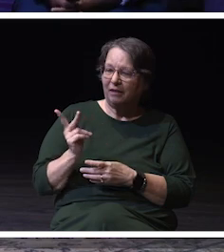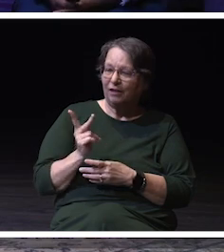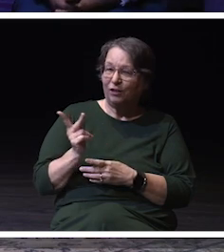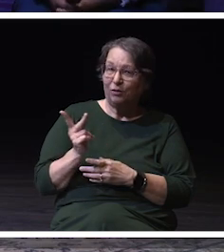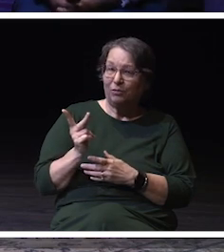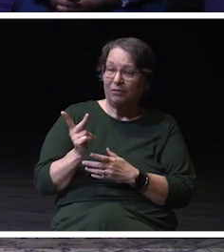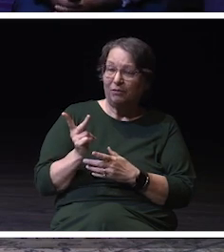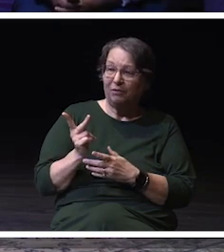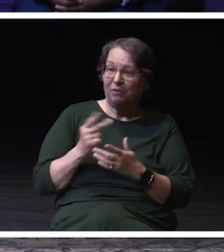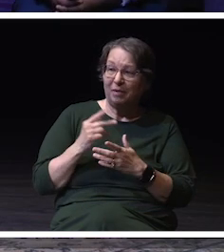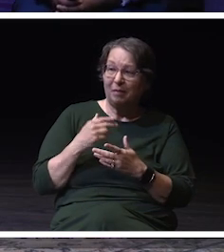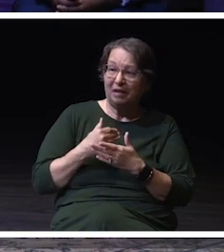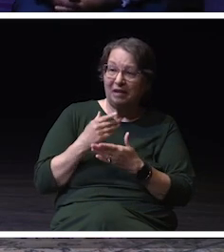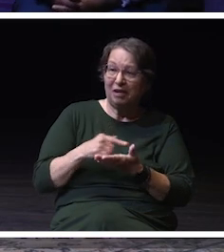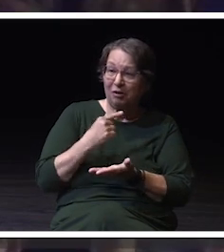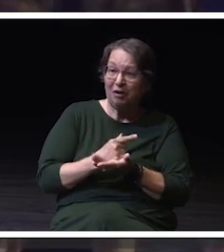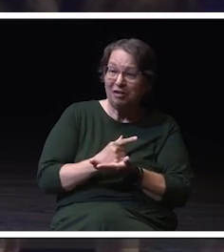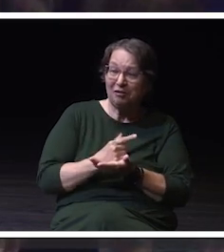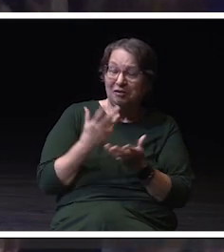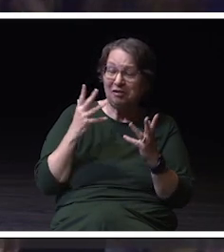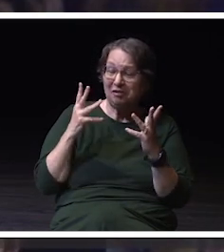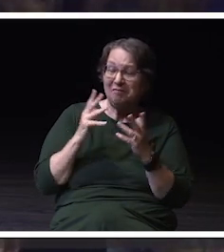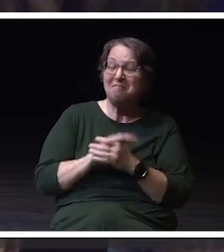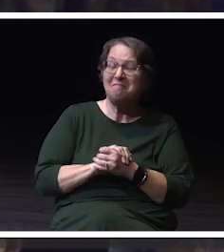Well, anywho, there you go.